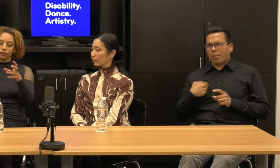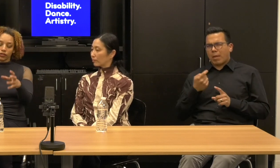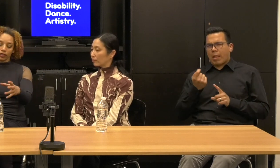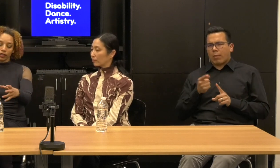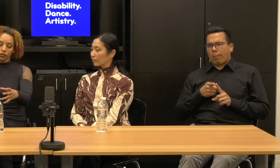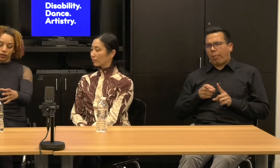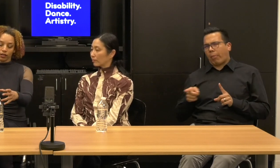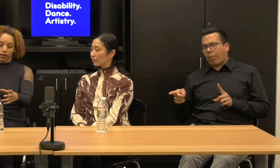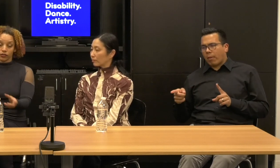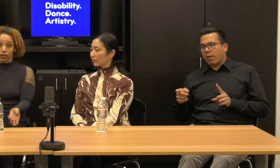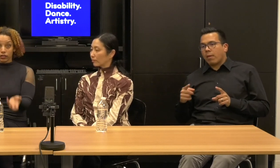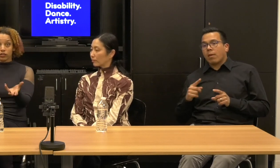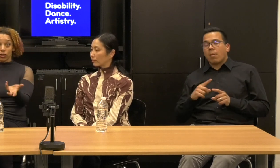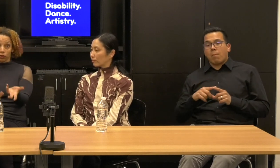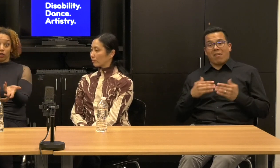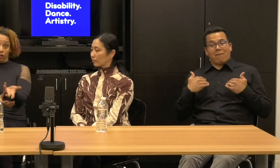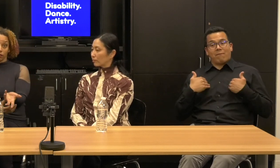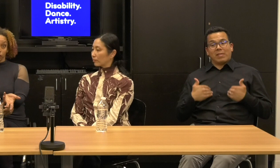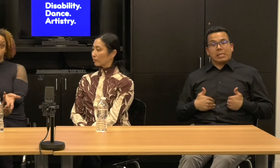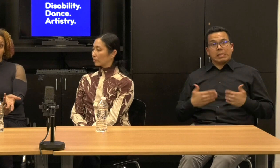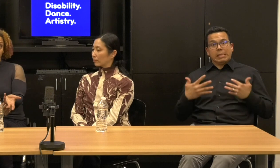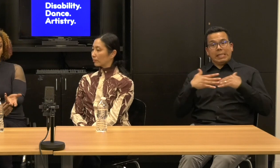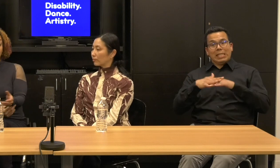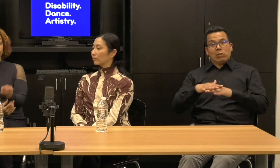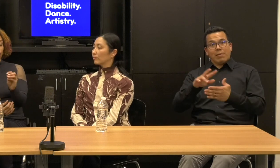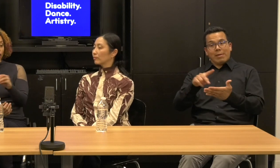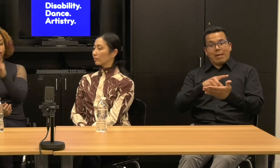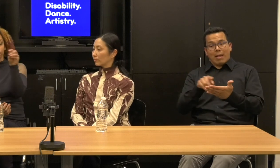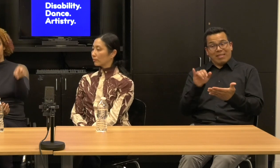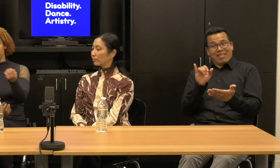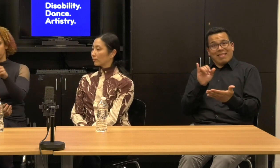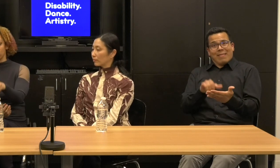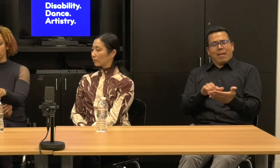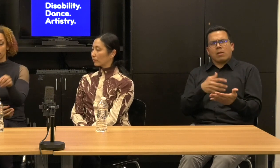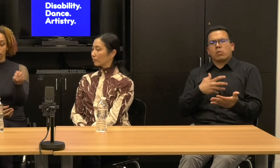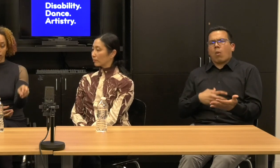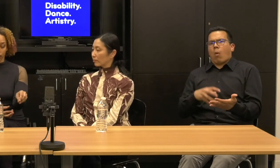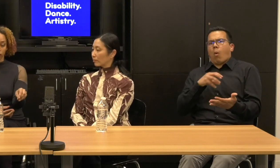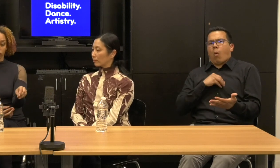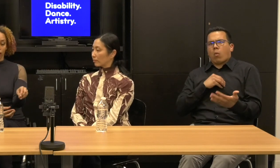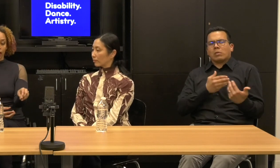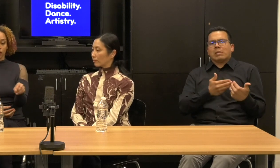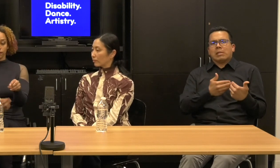but physically integrated dance is it's own art form, right? It is not physically integrated dance.